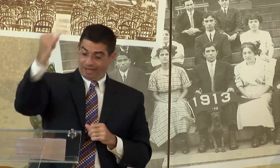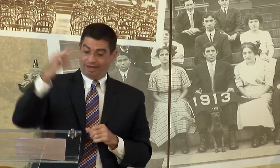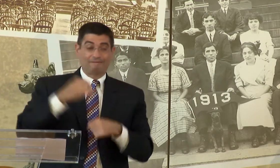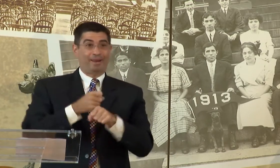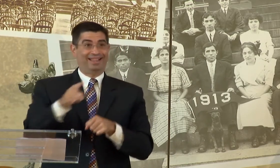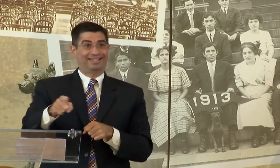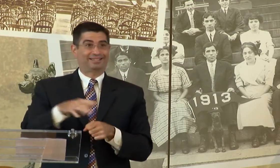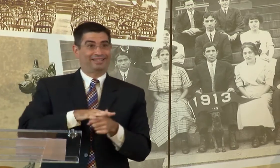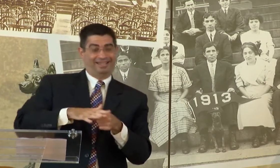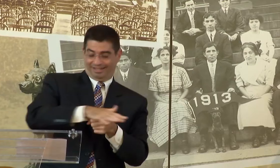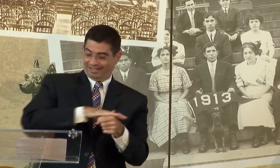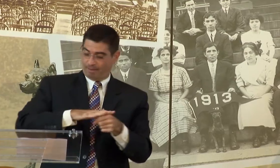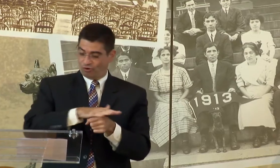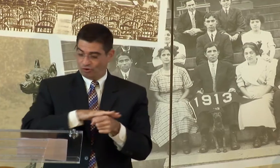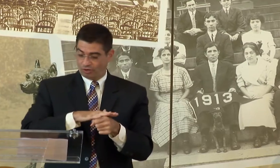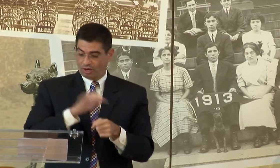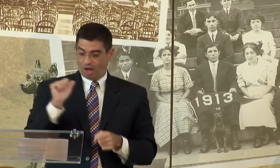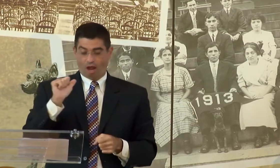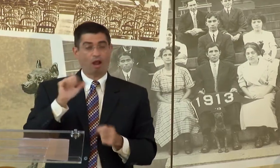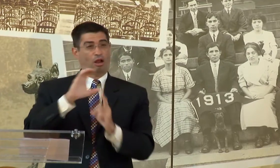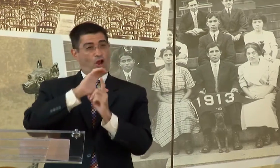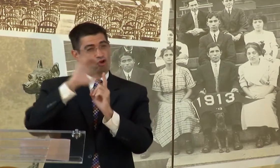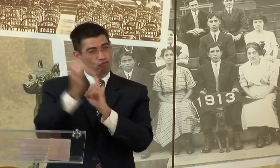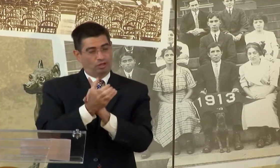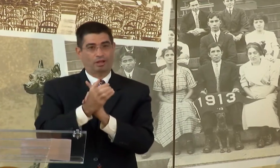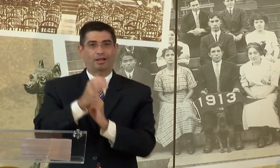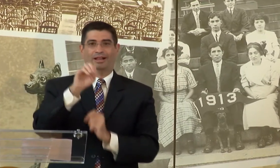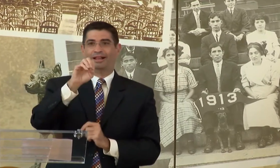THE SAME PAGE WITH THE IDEA OF MAKING THIS NEIGHBORHOOD A